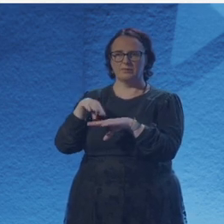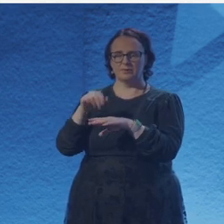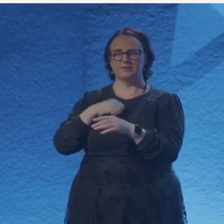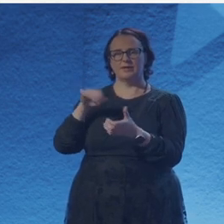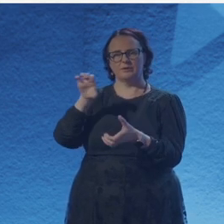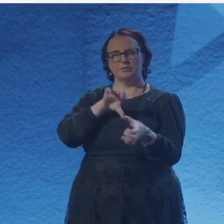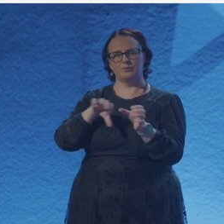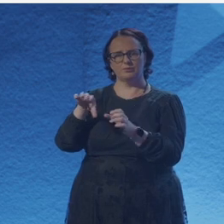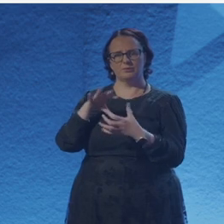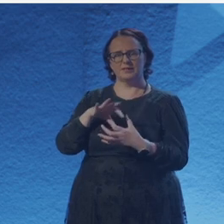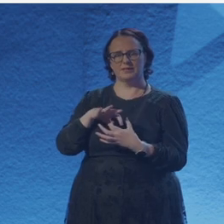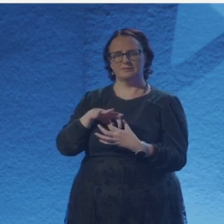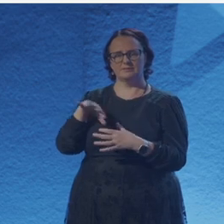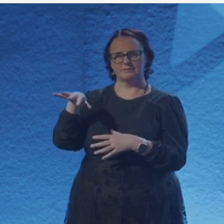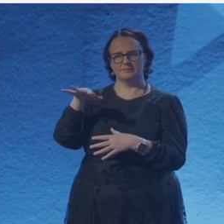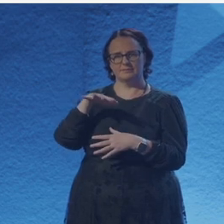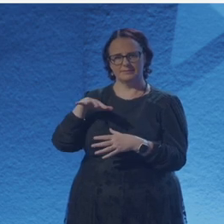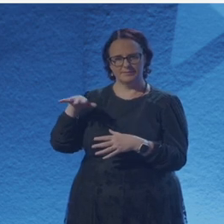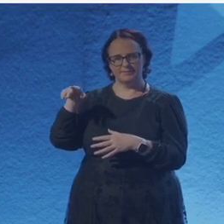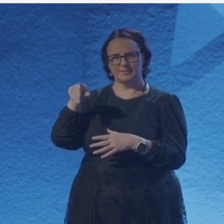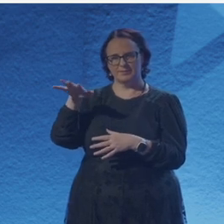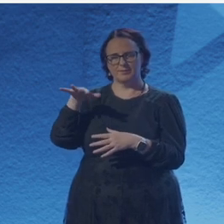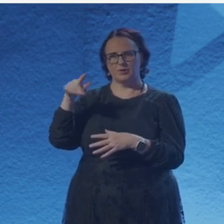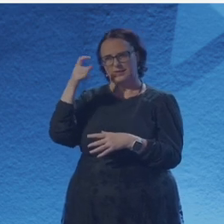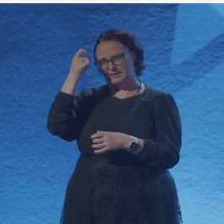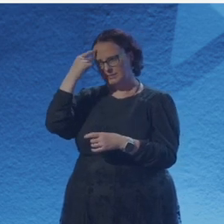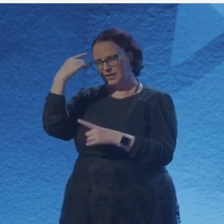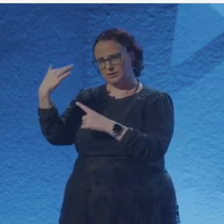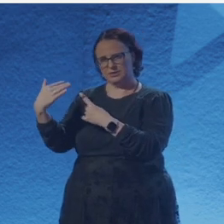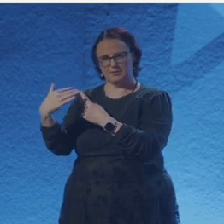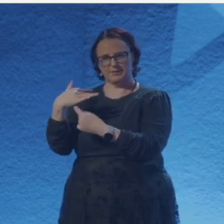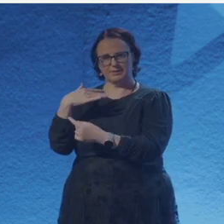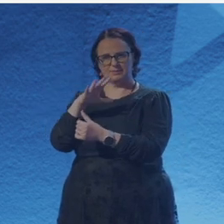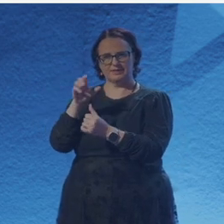and yet could still- still had so much passion for science and